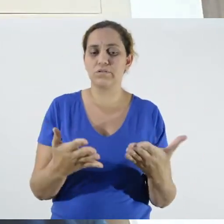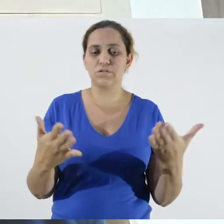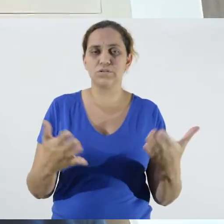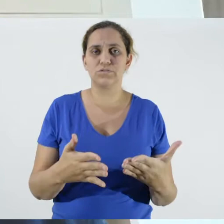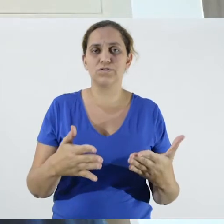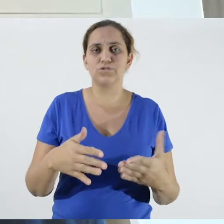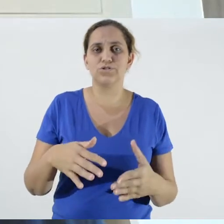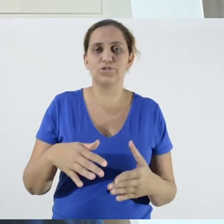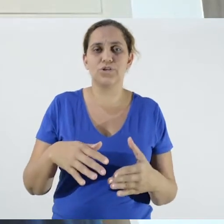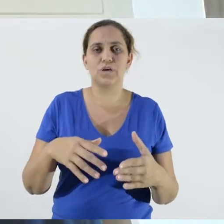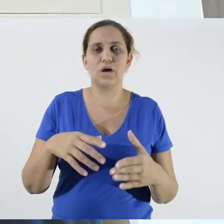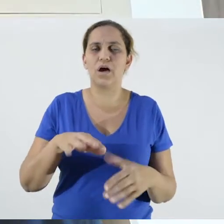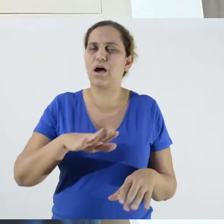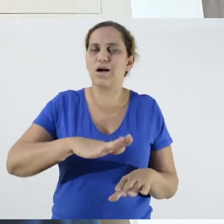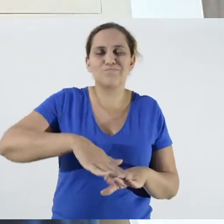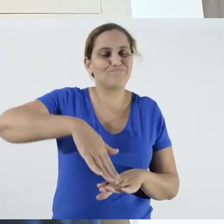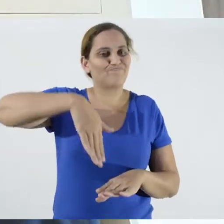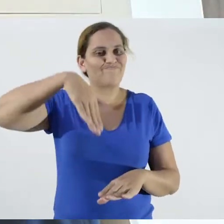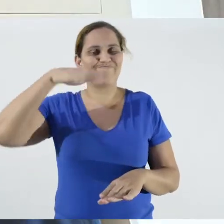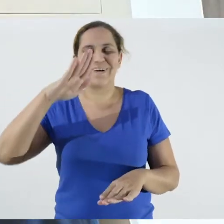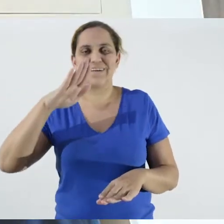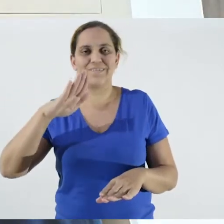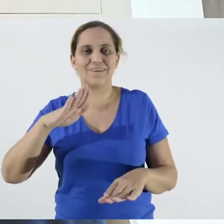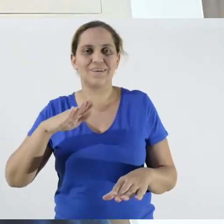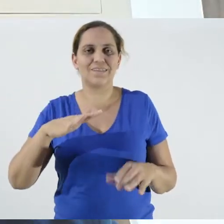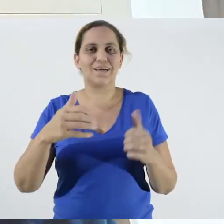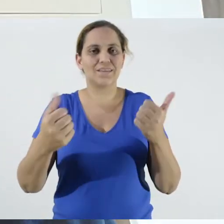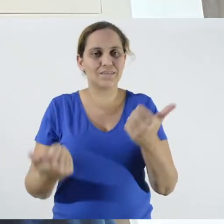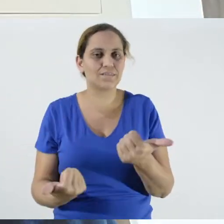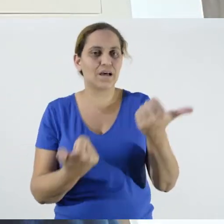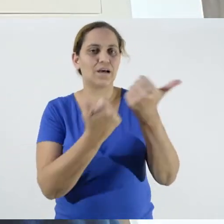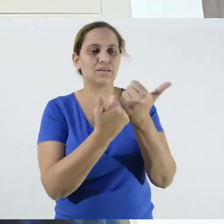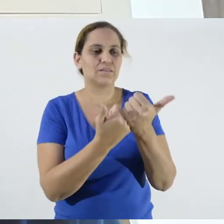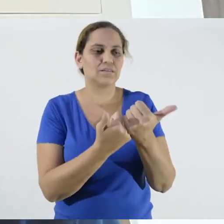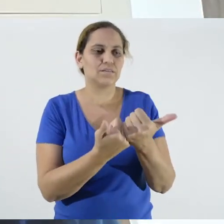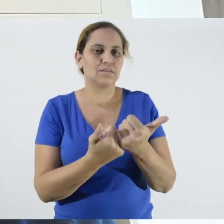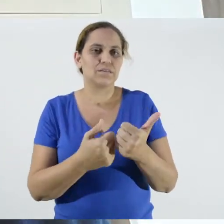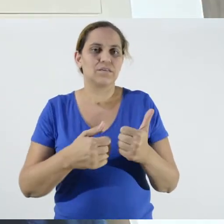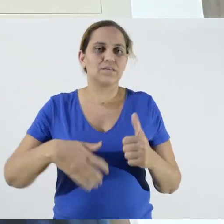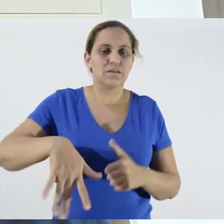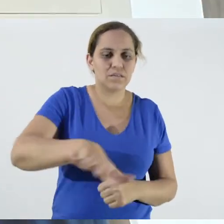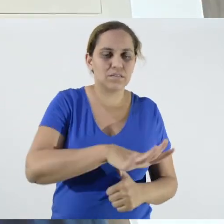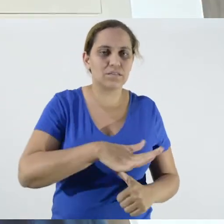field providing technical assistance. It is obvious that,